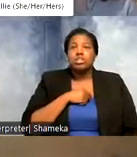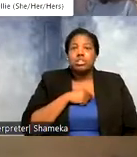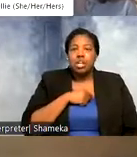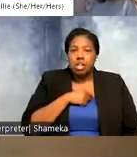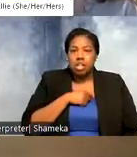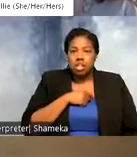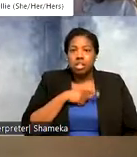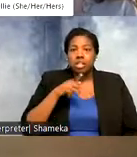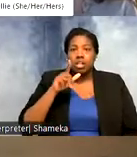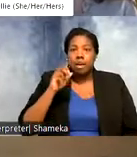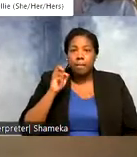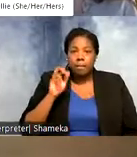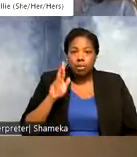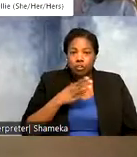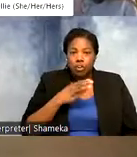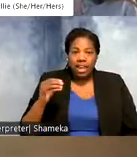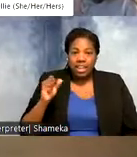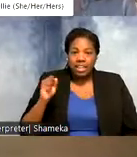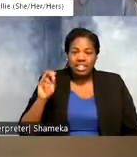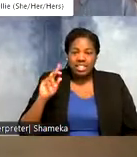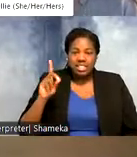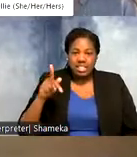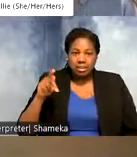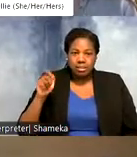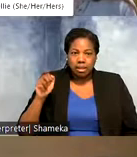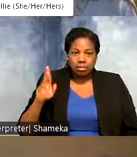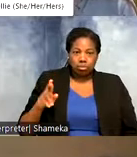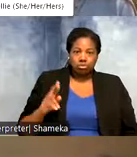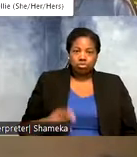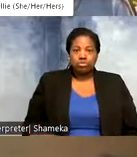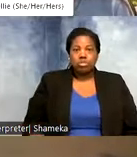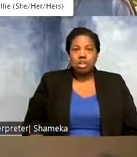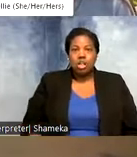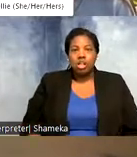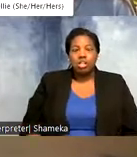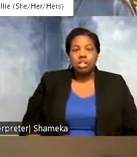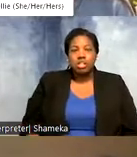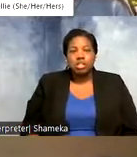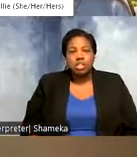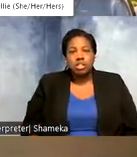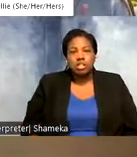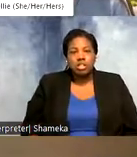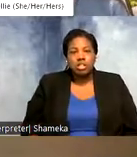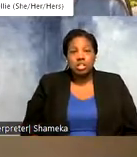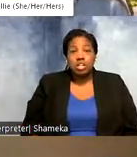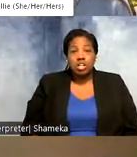and the pectoral sandpiper. So I don't know if you can see so the dark dots are going to be